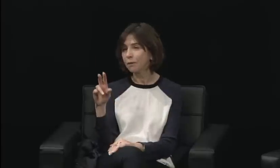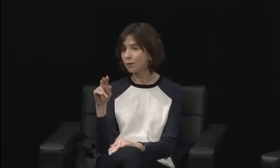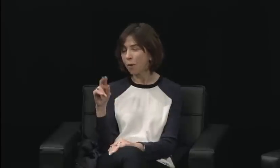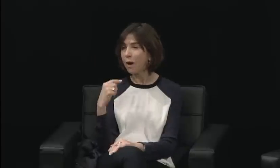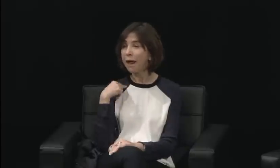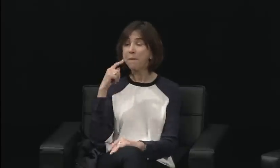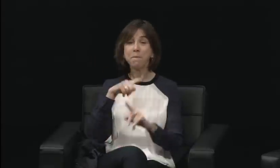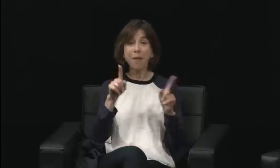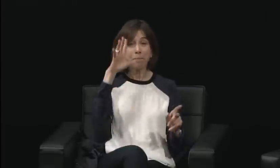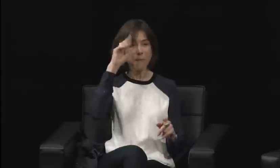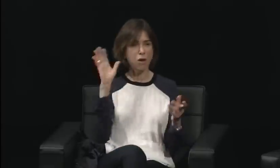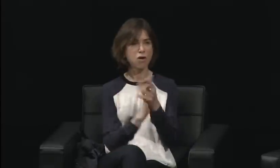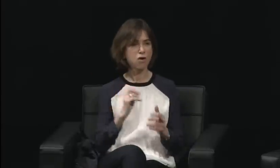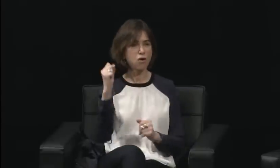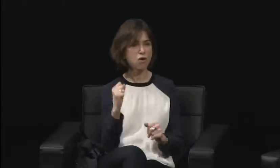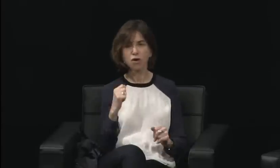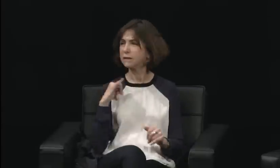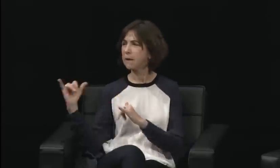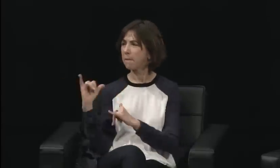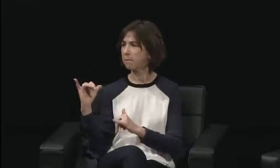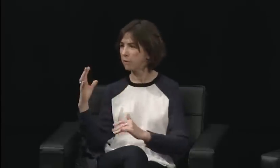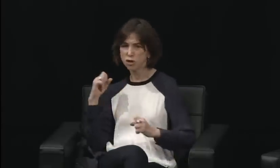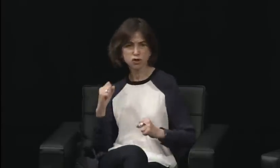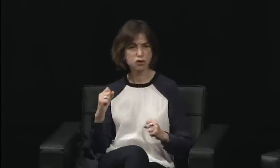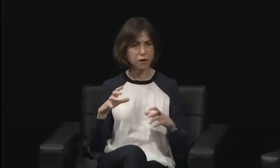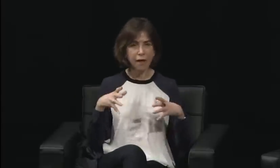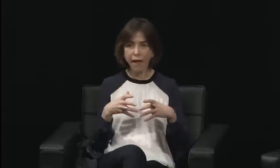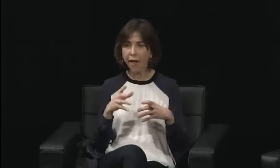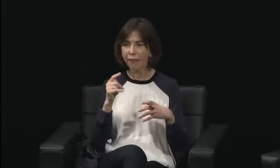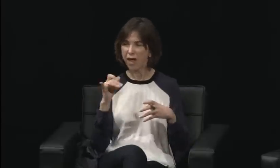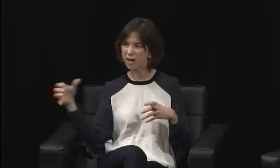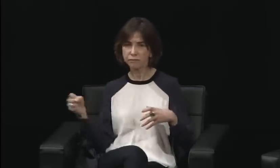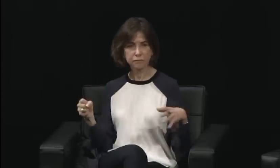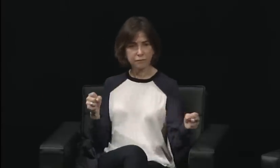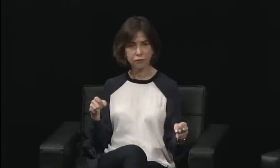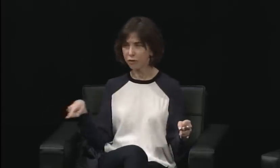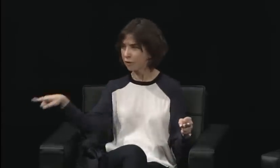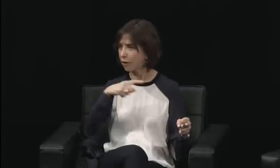and sportsmanship at a young age, but female students aren't involved in that,